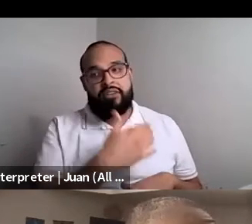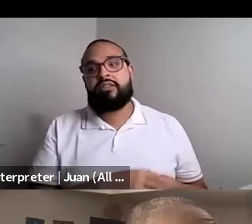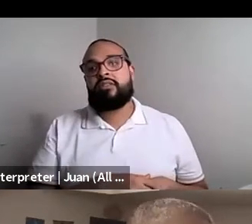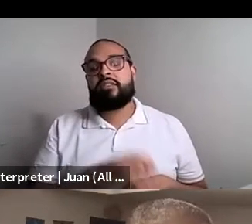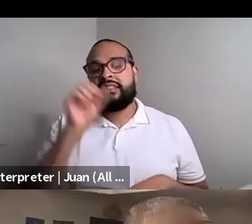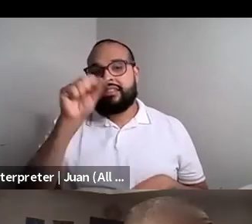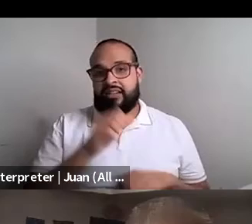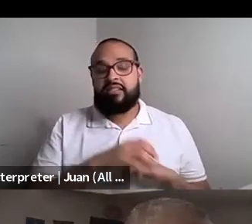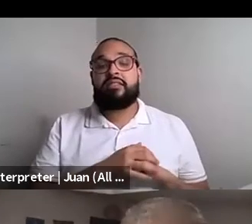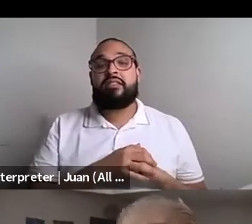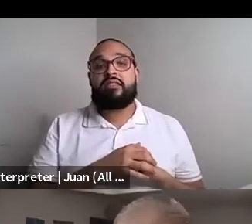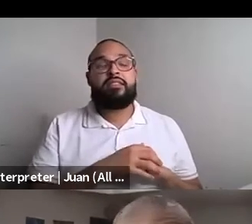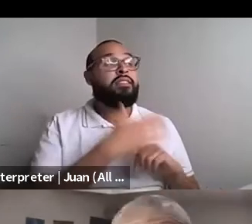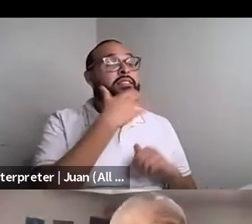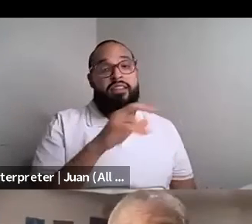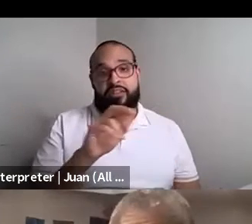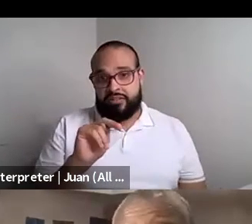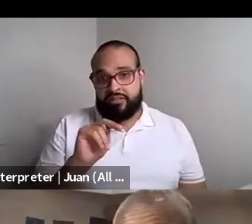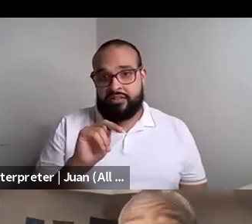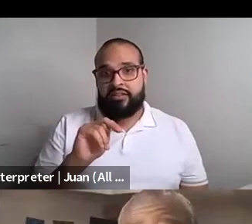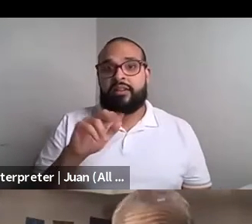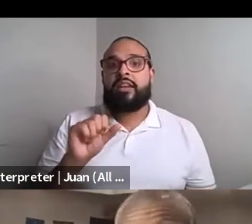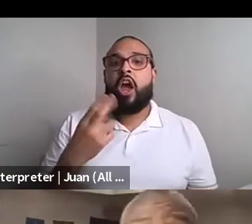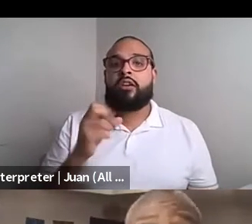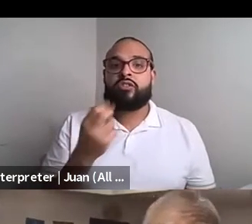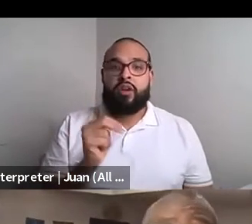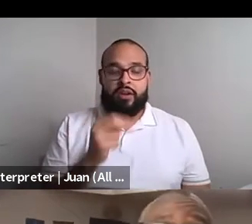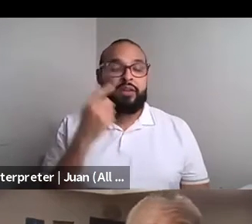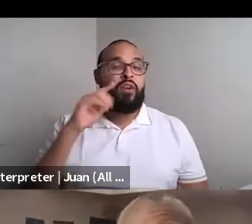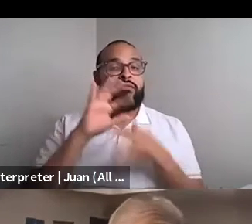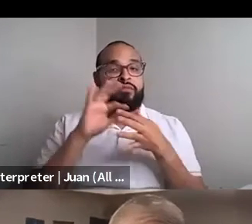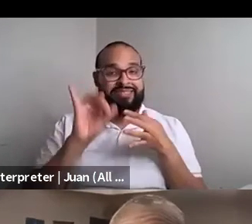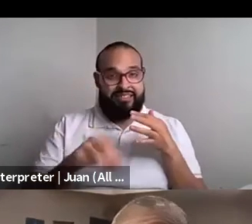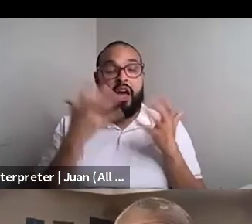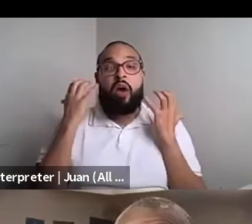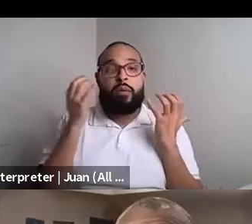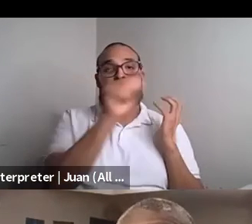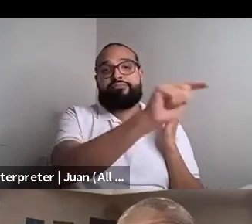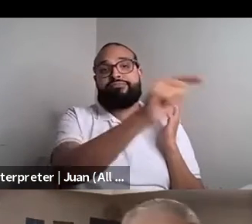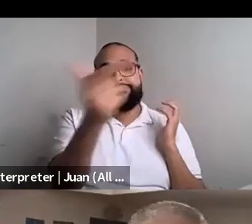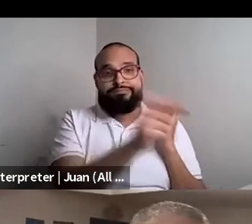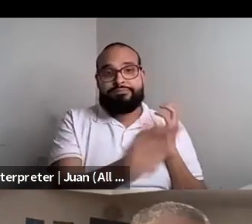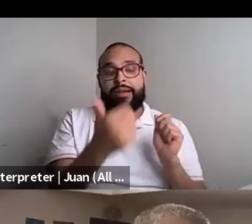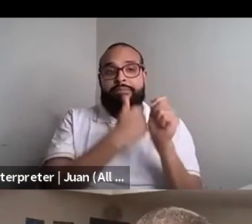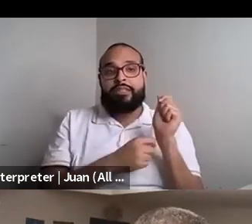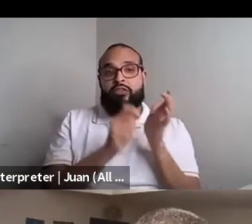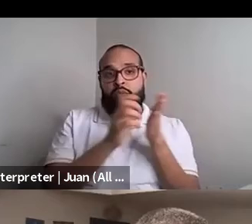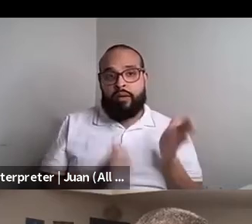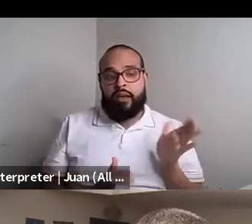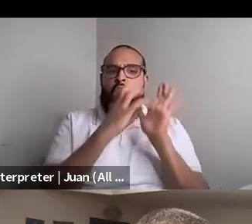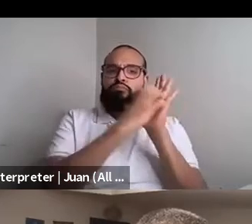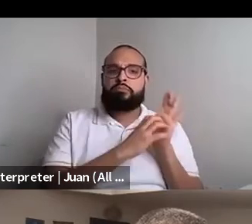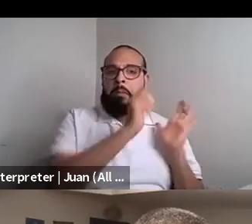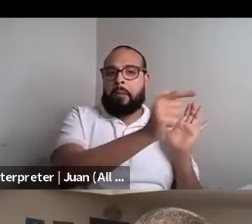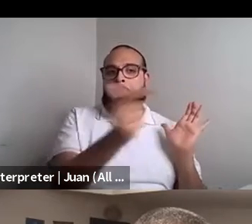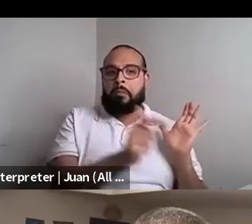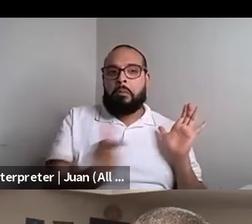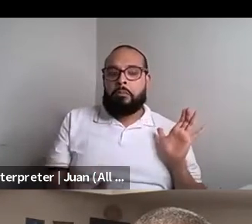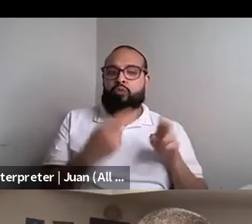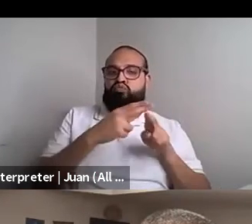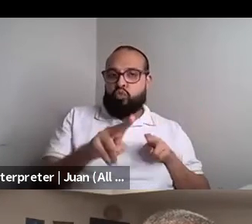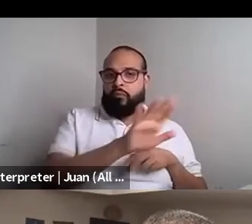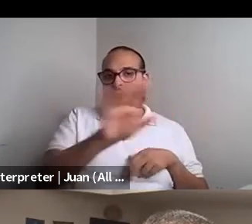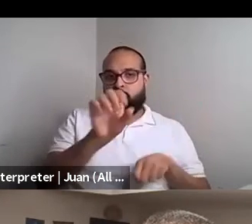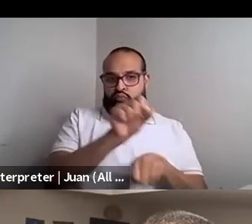Kenyon Farrow (he/him/his): So thank you, Sean for bringing it since it. I was actually going to do section for each of the writers to be able to read it and short excerpt so of their work. So other folks want to do